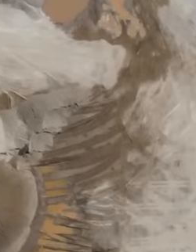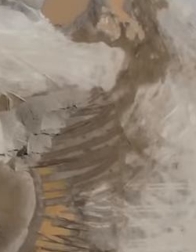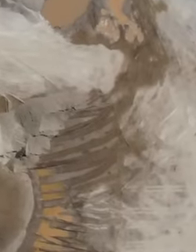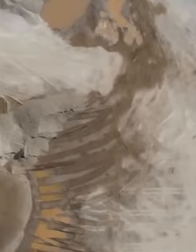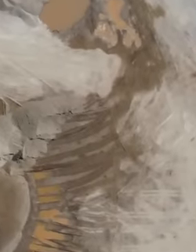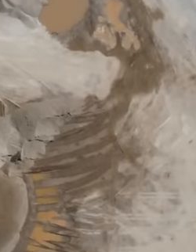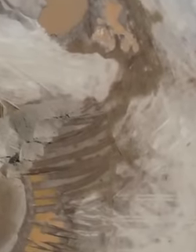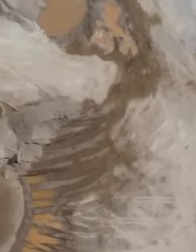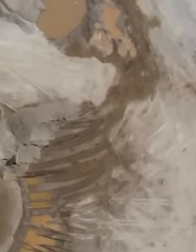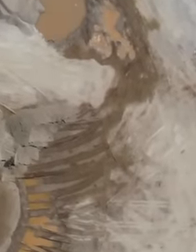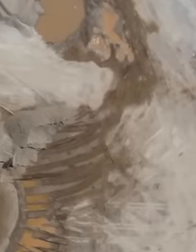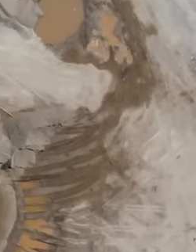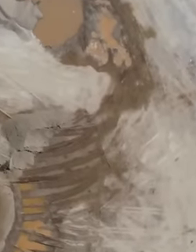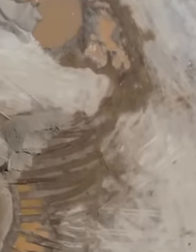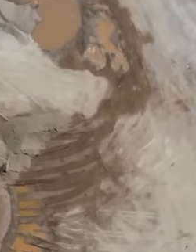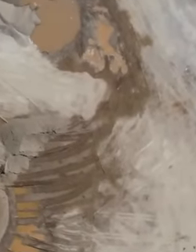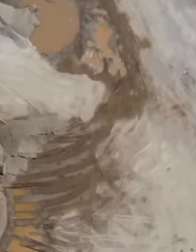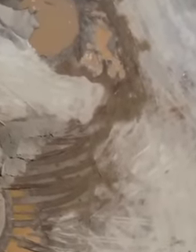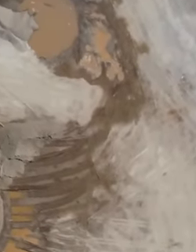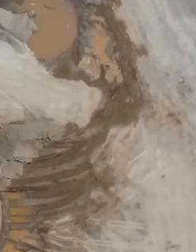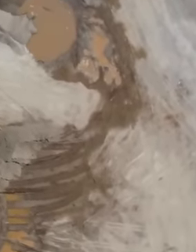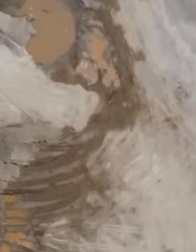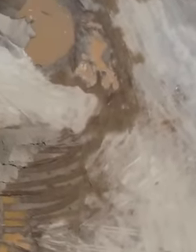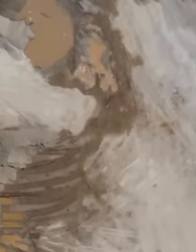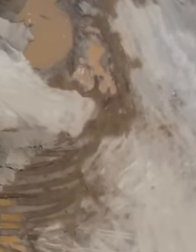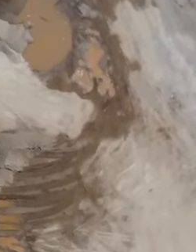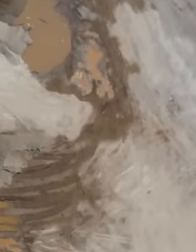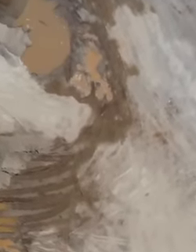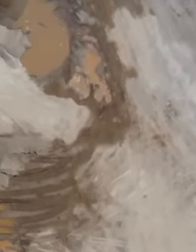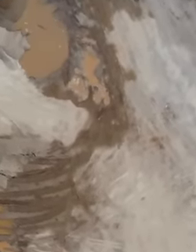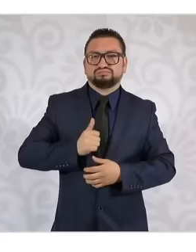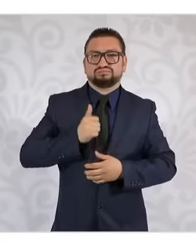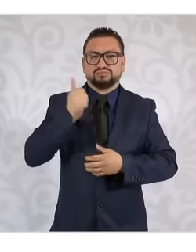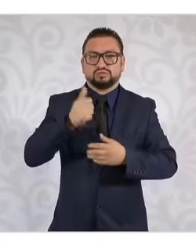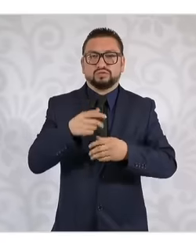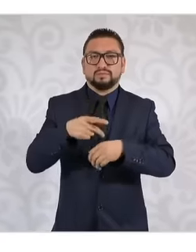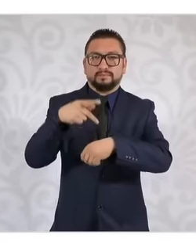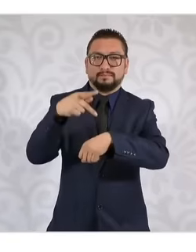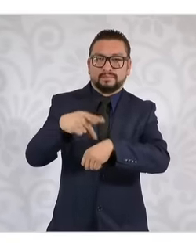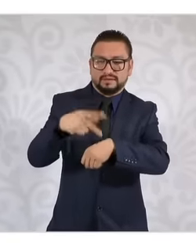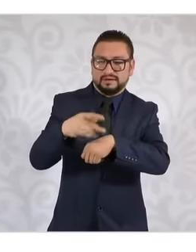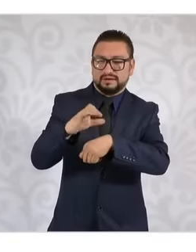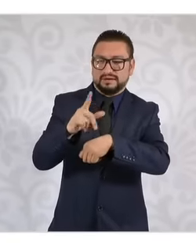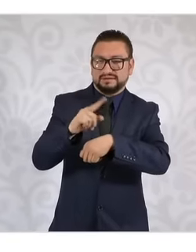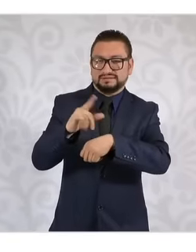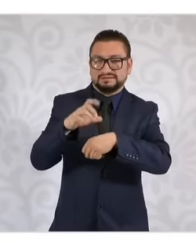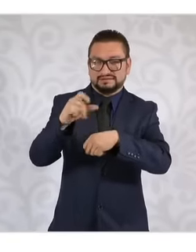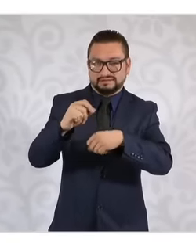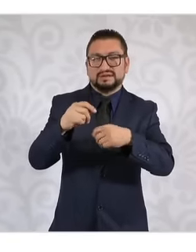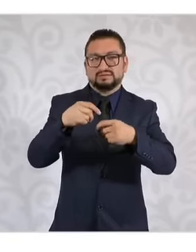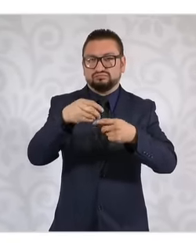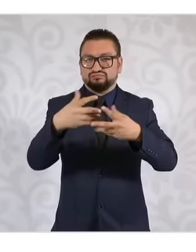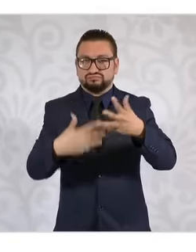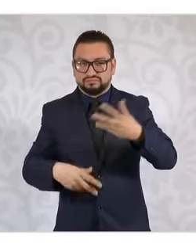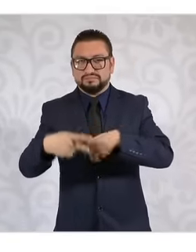to the use and export exploitation of limestone rock and its petrian aggregates, mainly